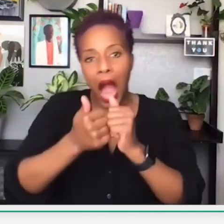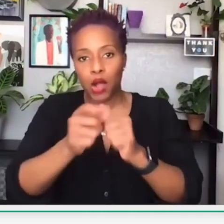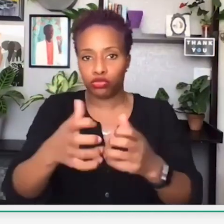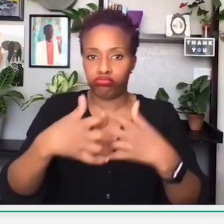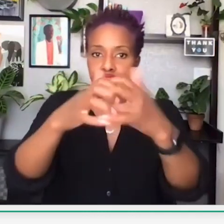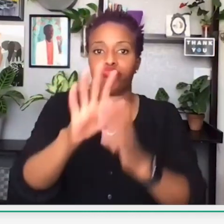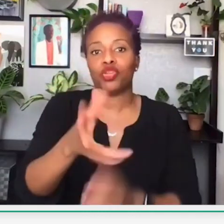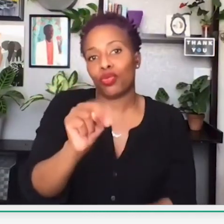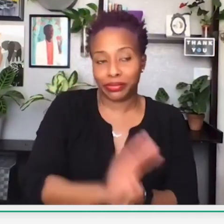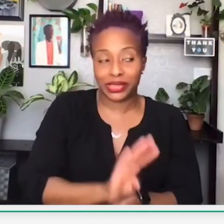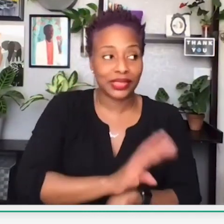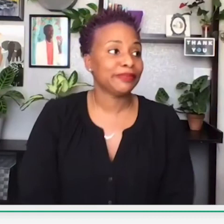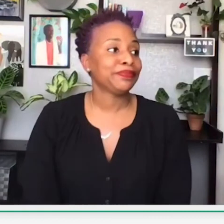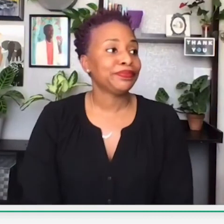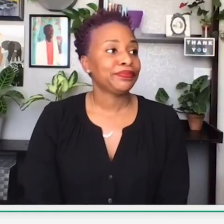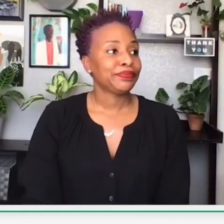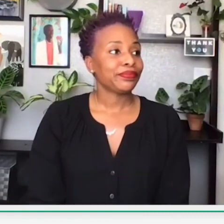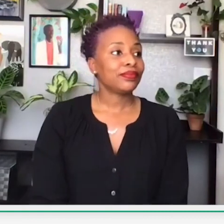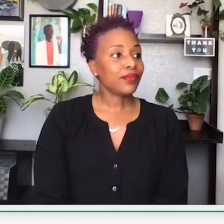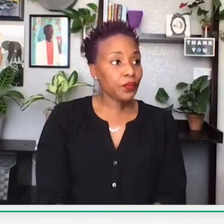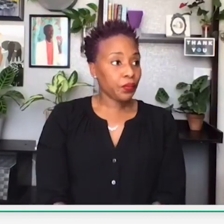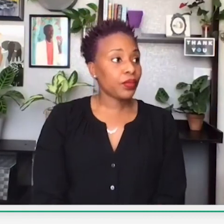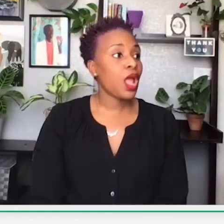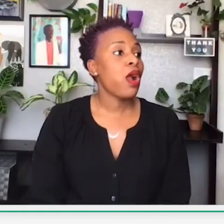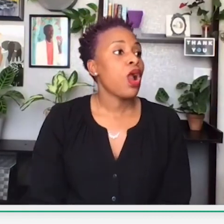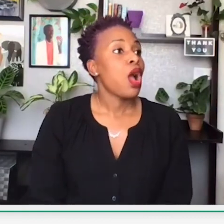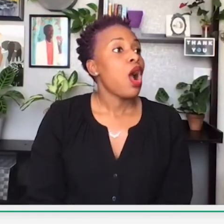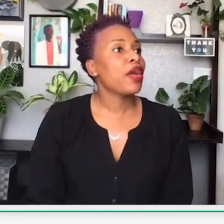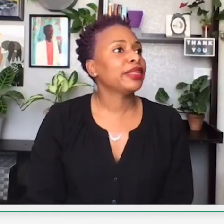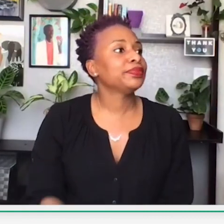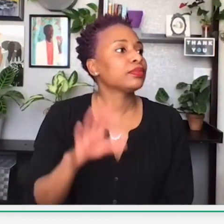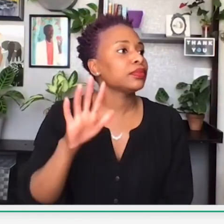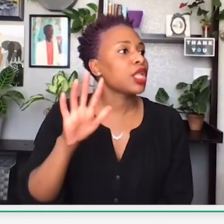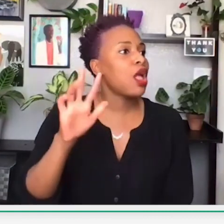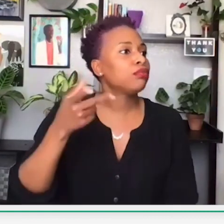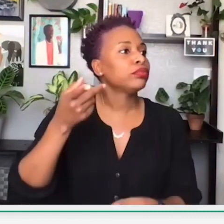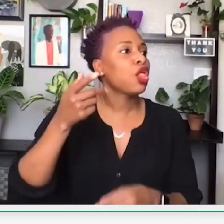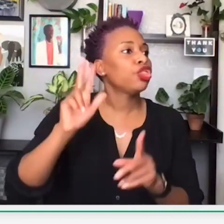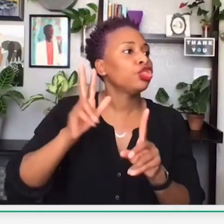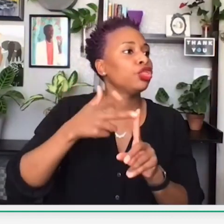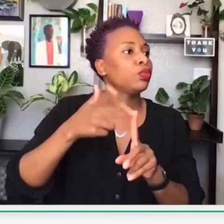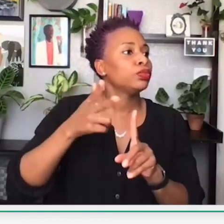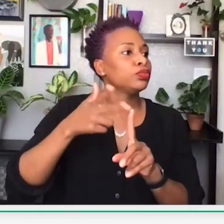consider that $1.2 trillion currency circulation and how that can support your business to thrive.